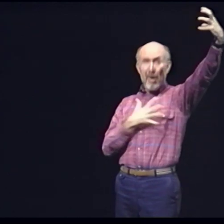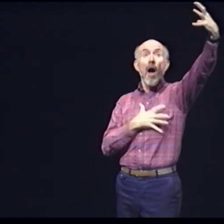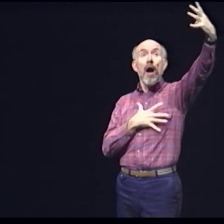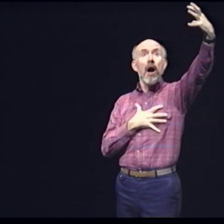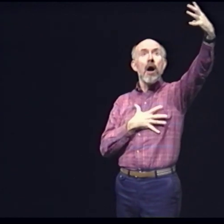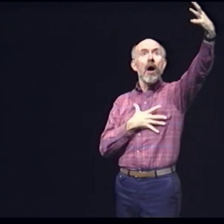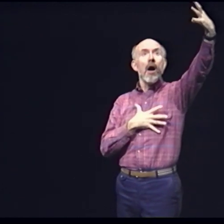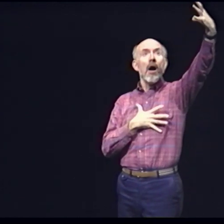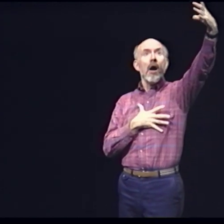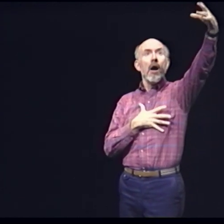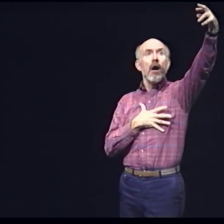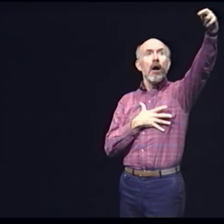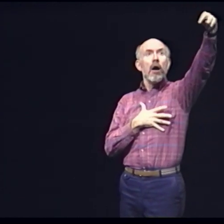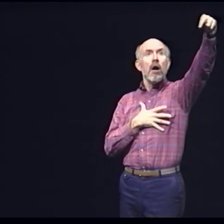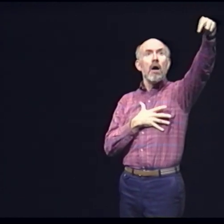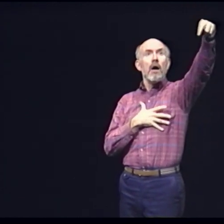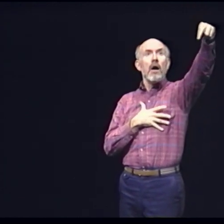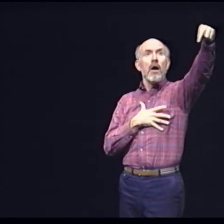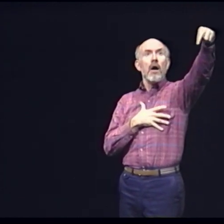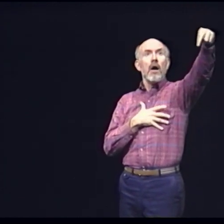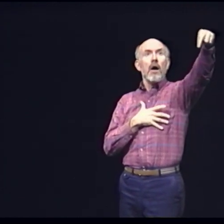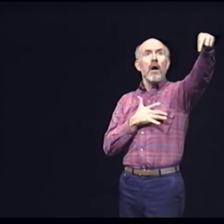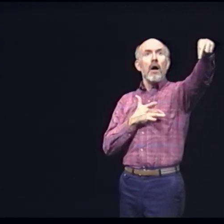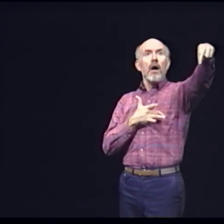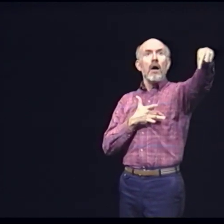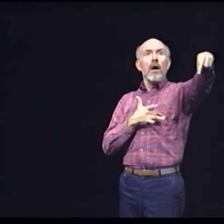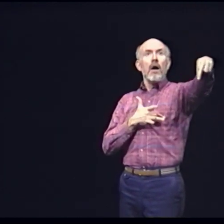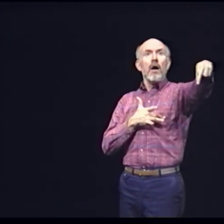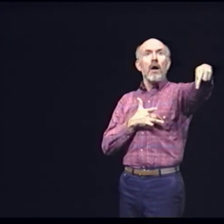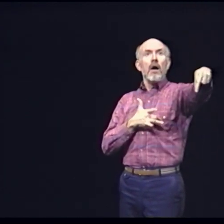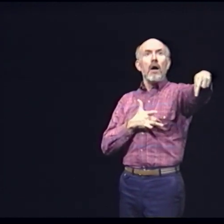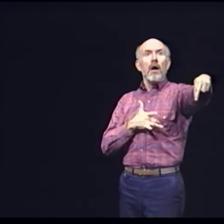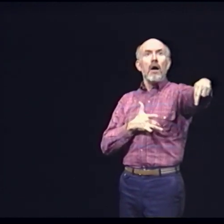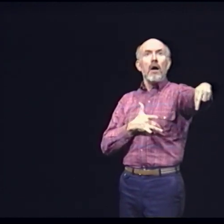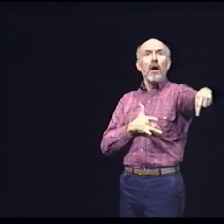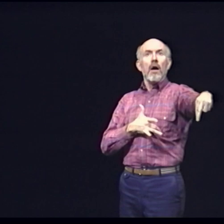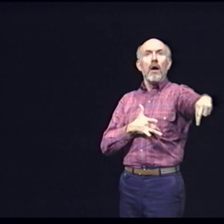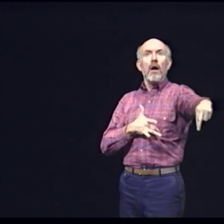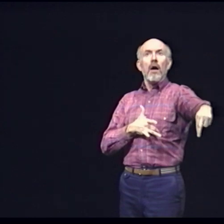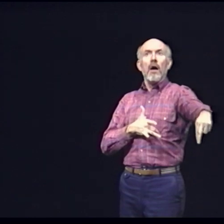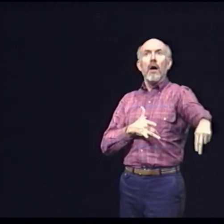And my heart halted The maimed shuttle descended, and with it my heart